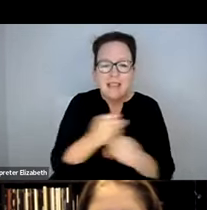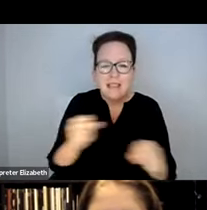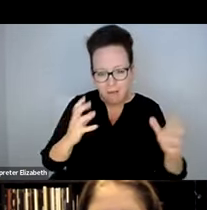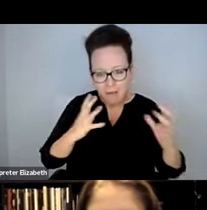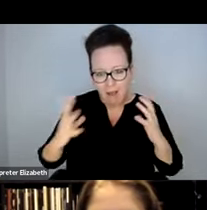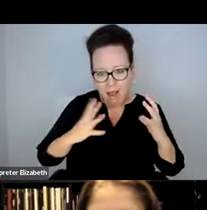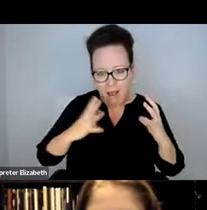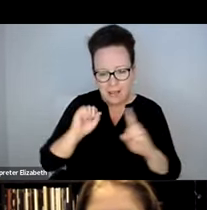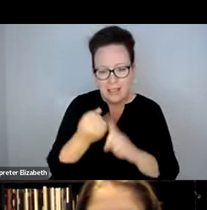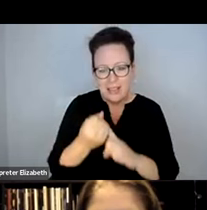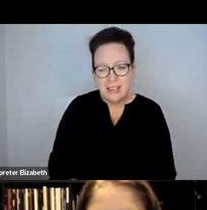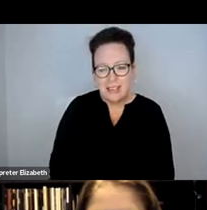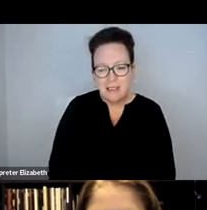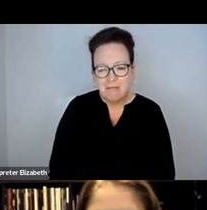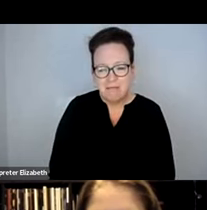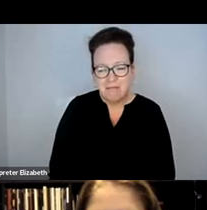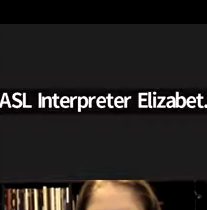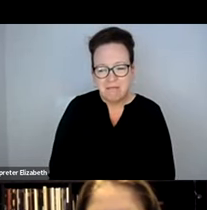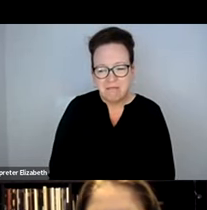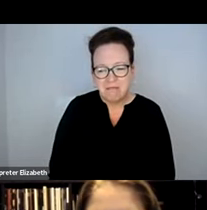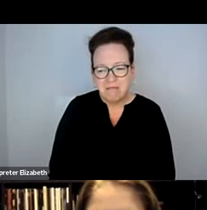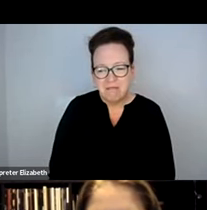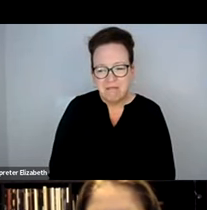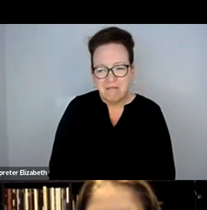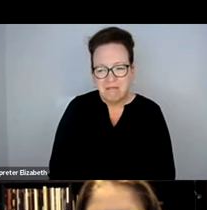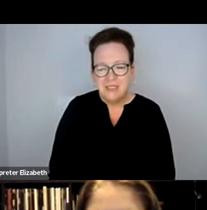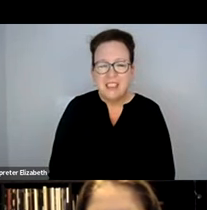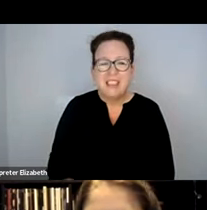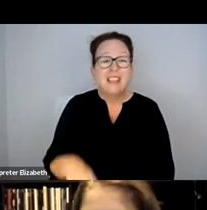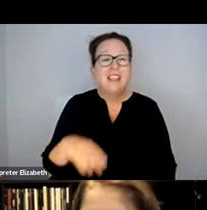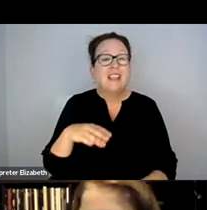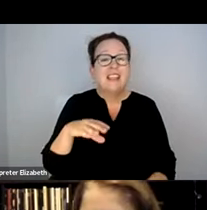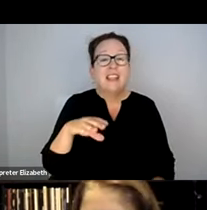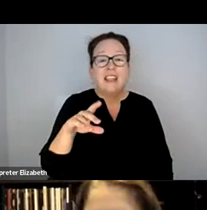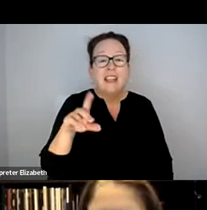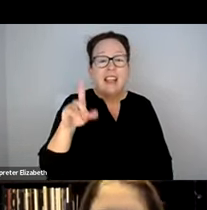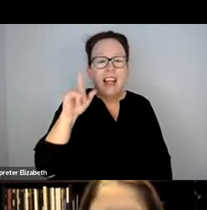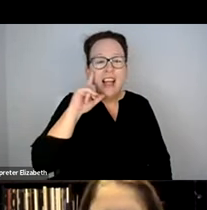EVERYONE. AND I WISH EVERYONE A VERY HAPPY AND SAFE HOLIDAY SEASON. THANKS, GM.